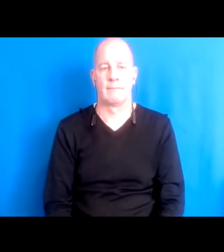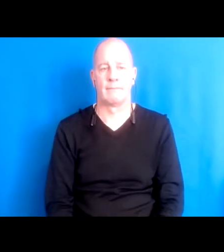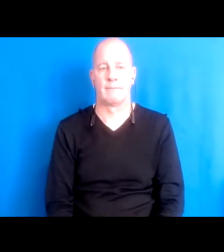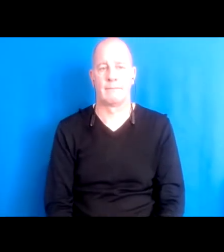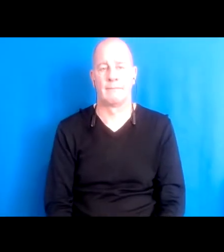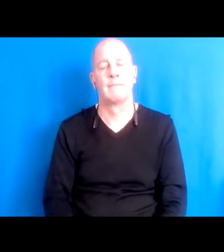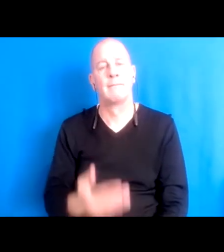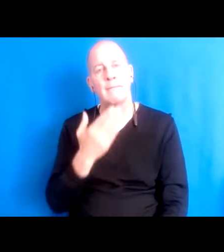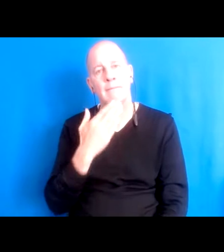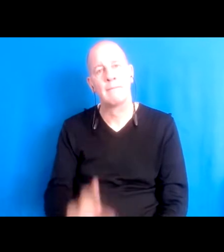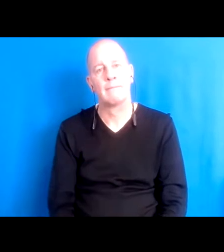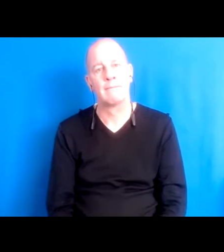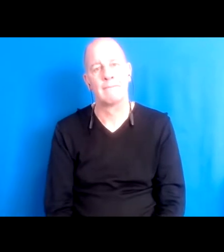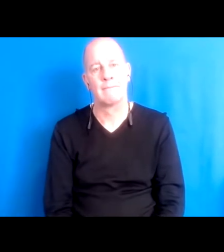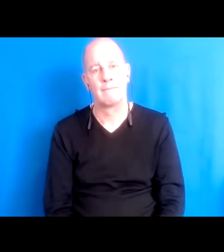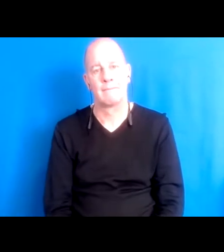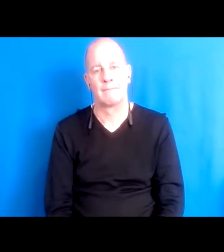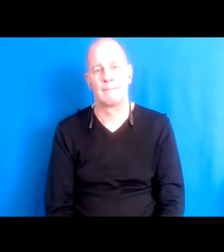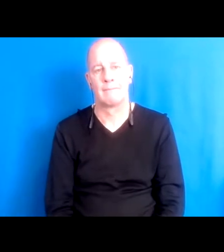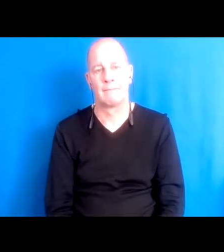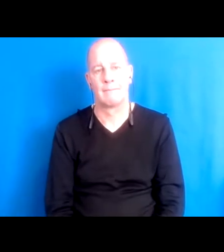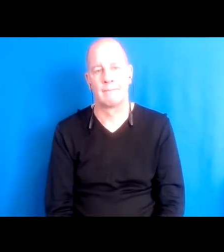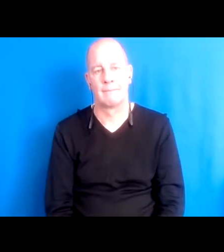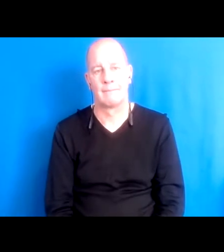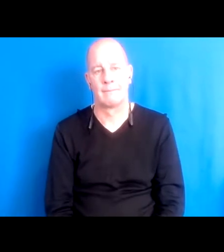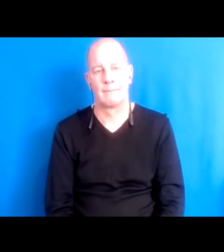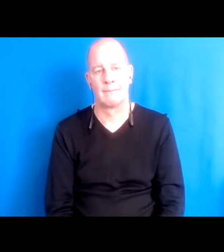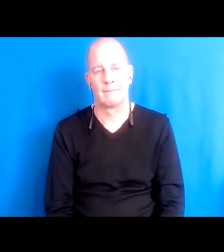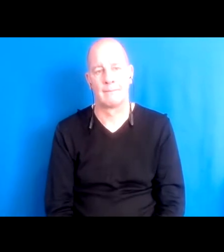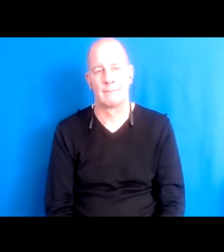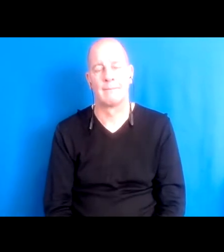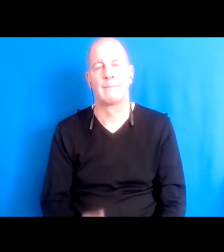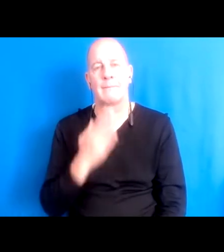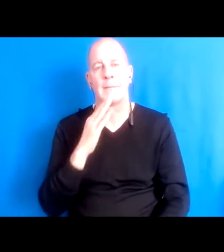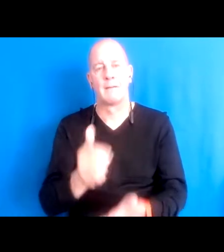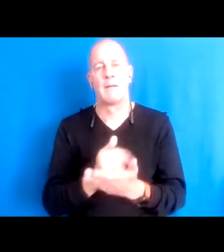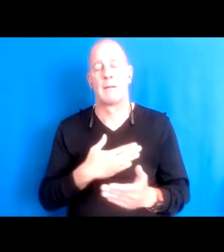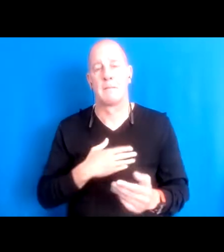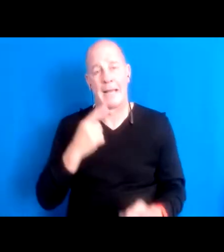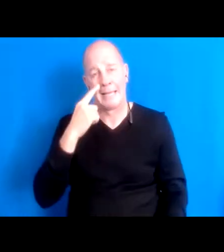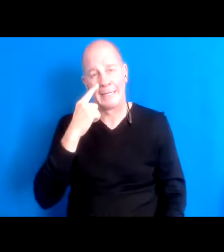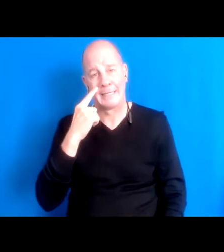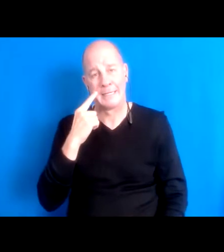16:18:07 Thanks I, you know, for helping my tears come up and.